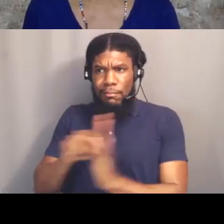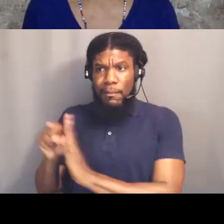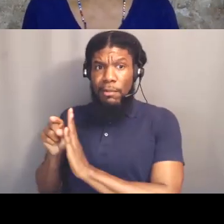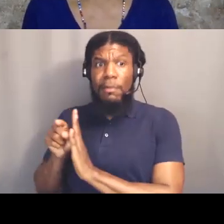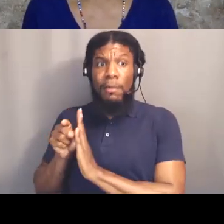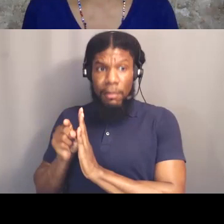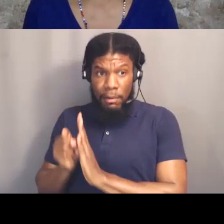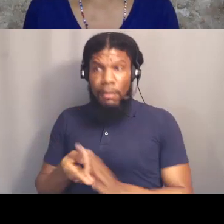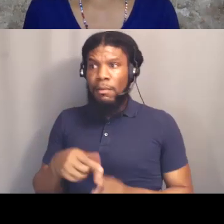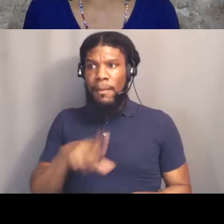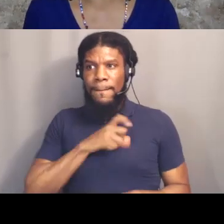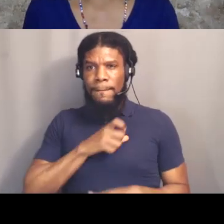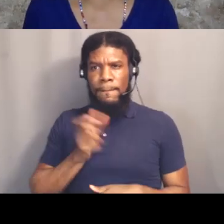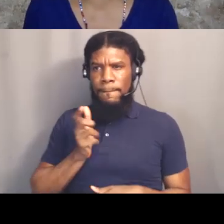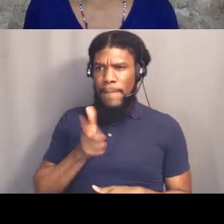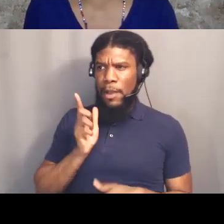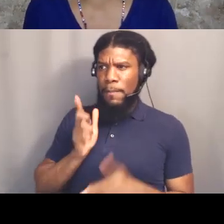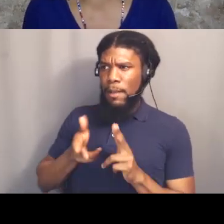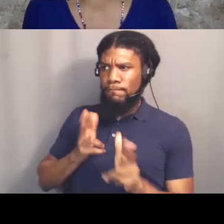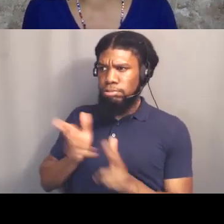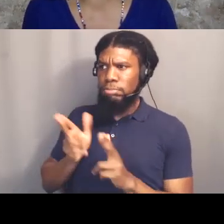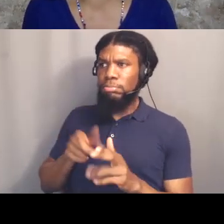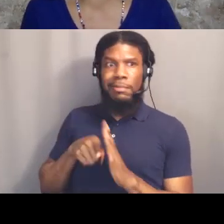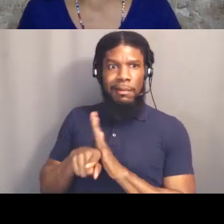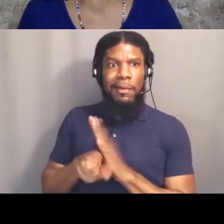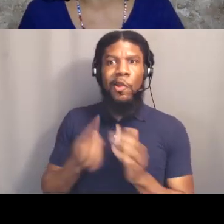And we know that in Los Angeles County, our former